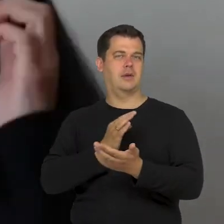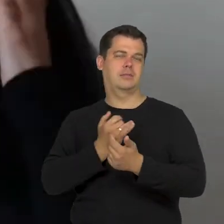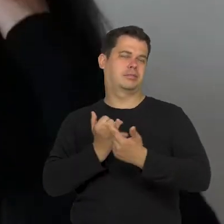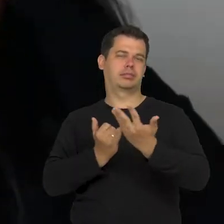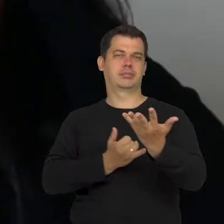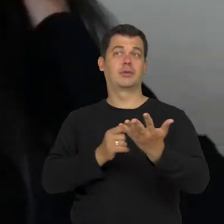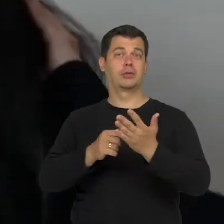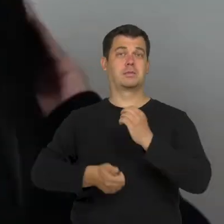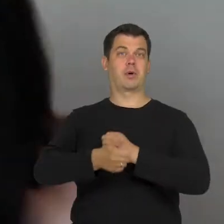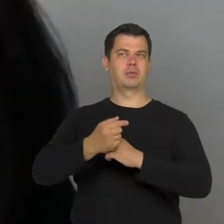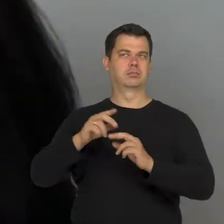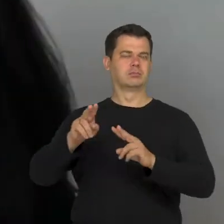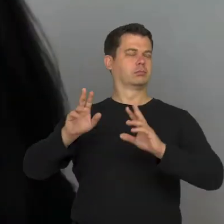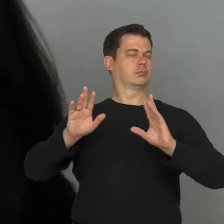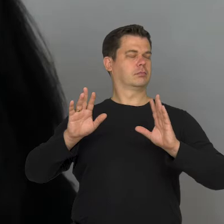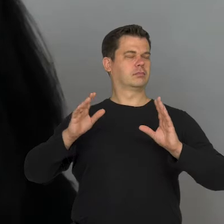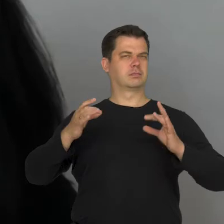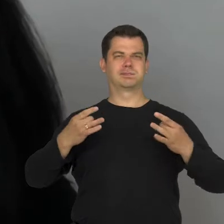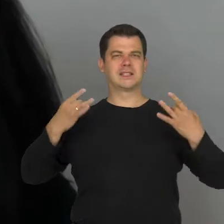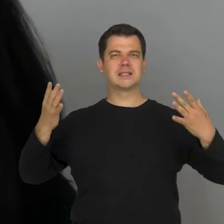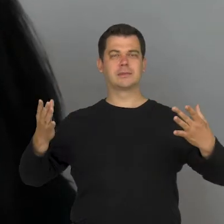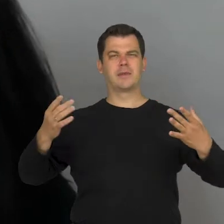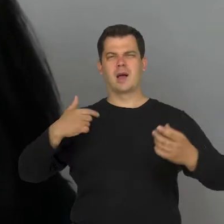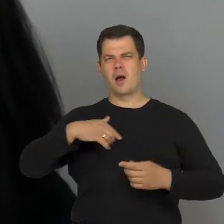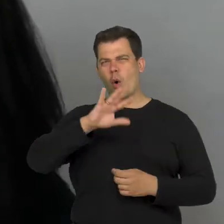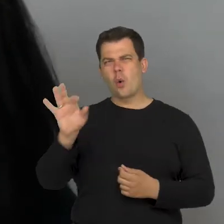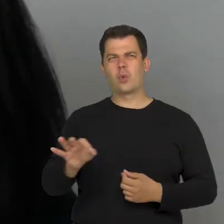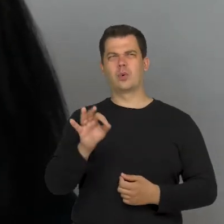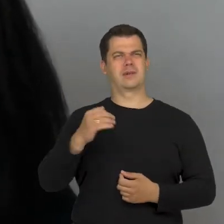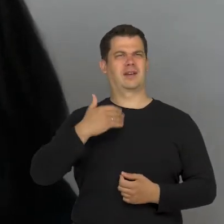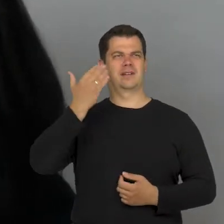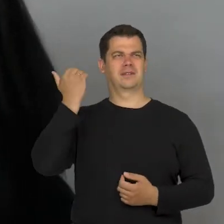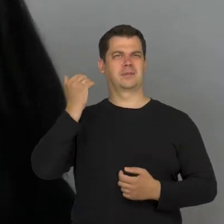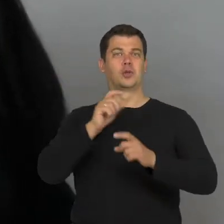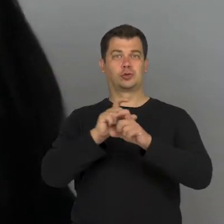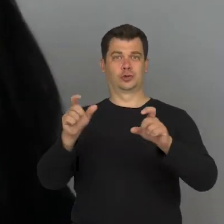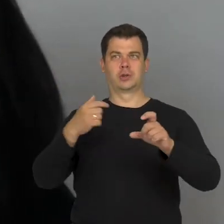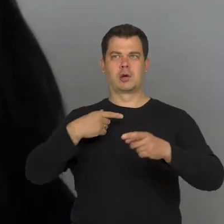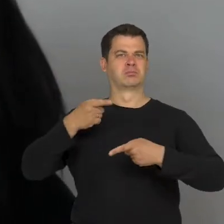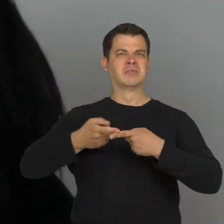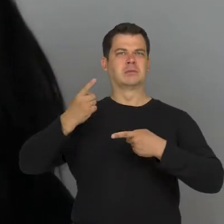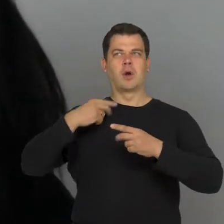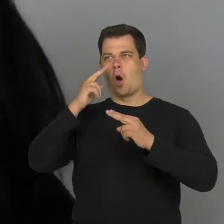However, I don't know if there is an image which, without doubt, would make me look away.